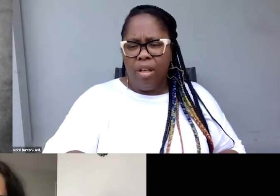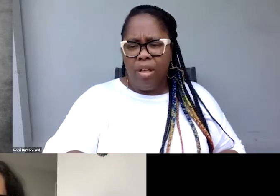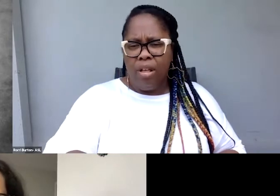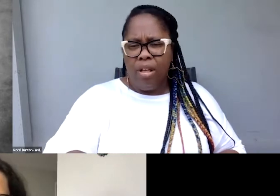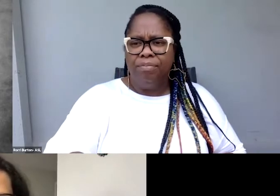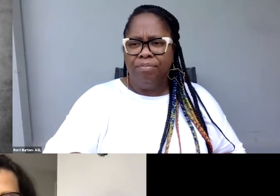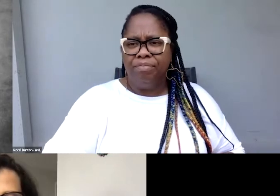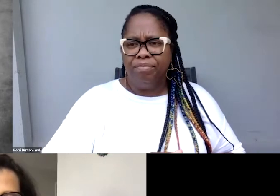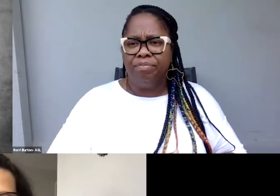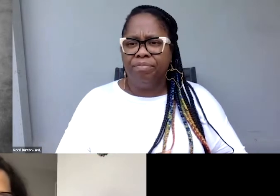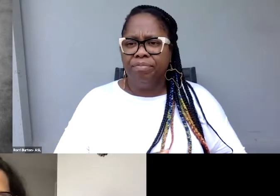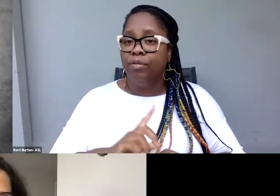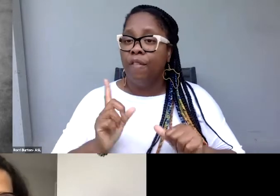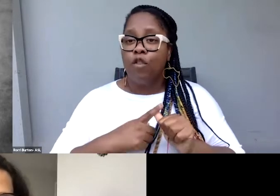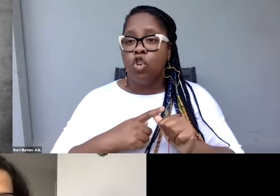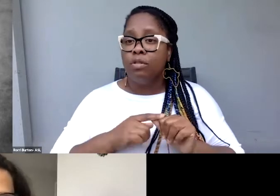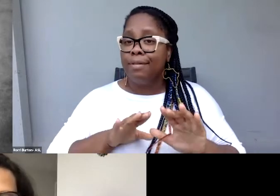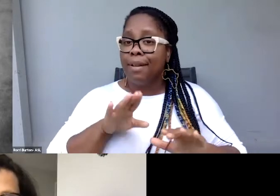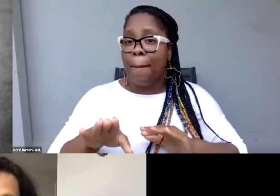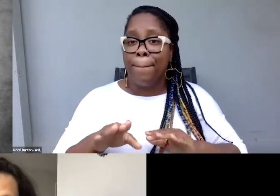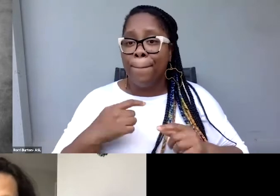The first step that I took to do my part